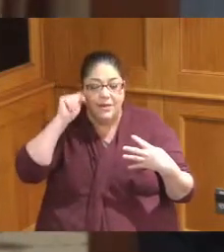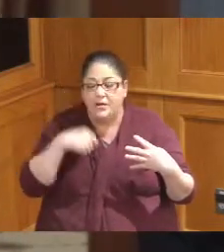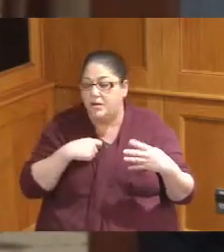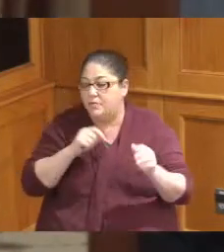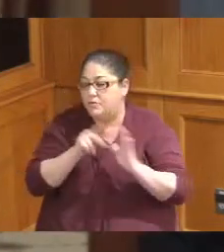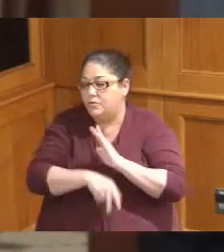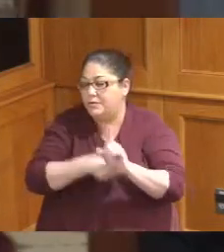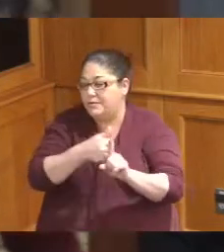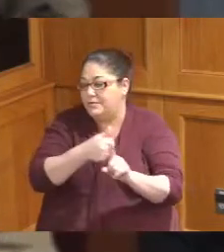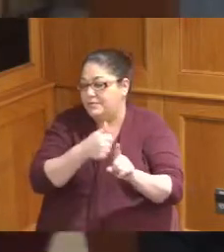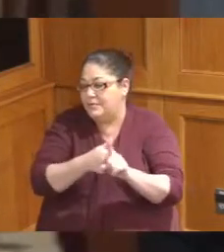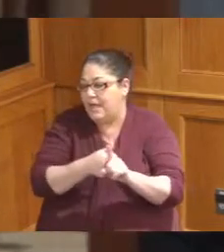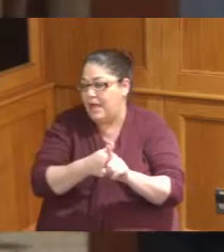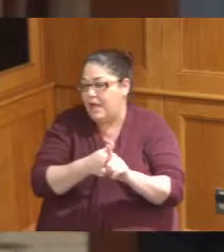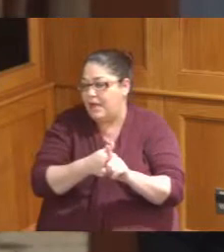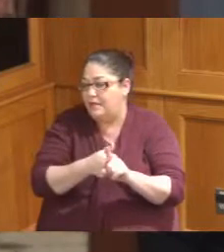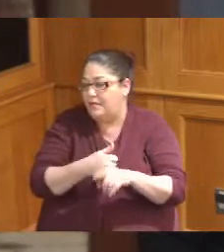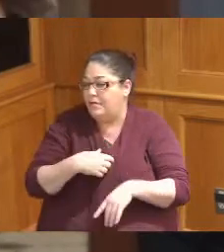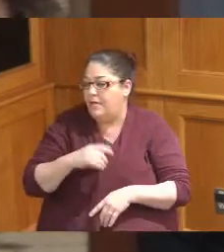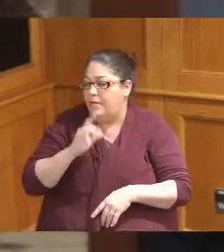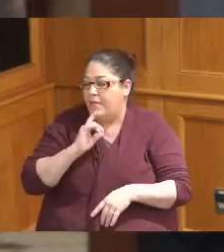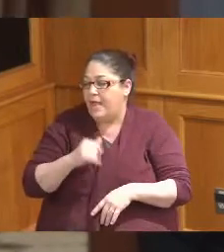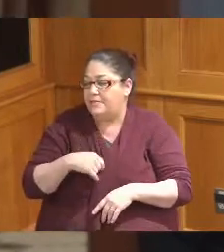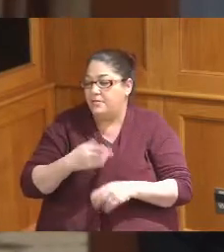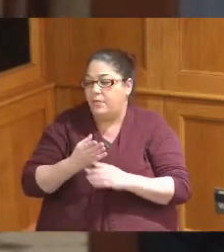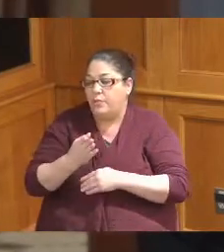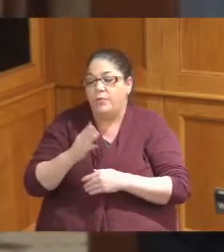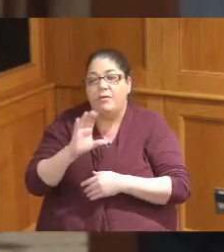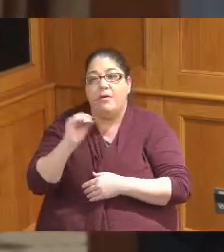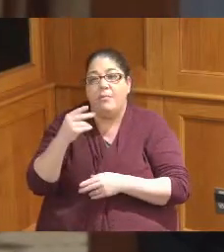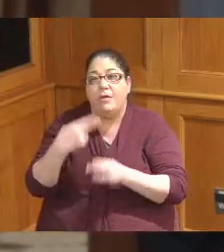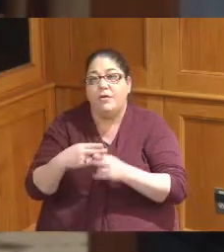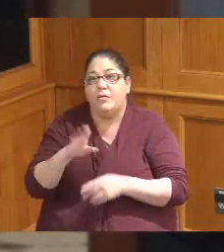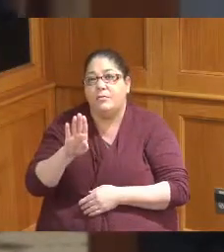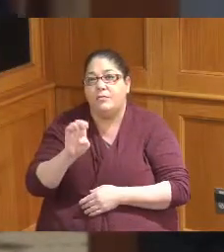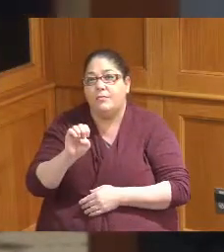in the amount of a hundred and twelve thousand seventy five dollars best point we'll use these